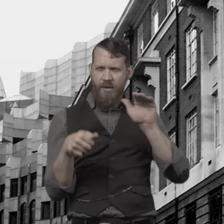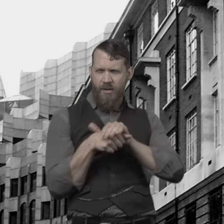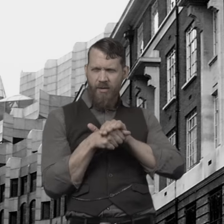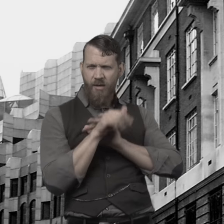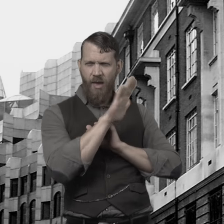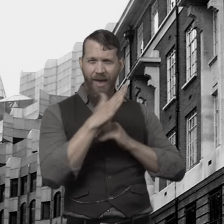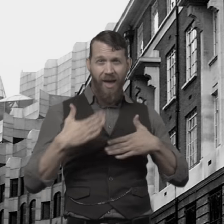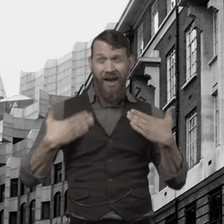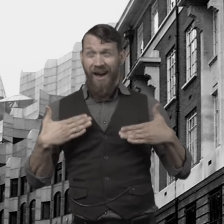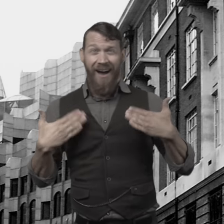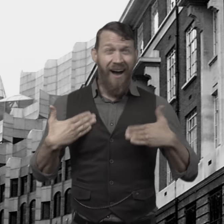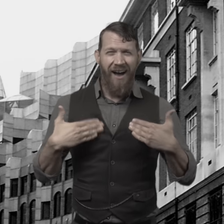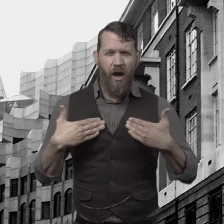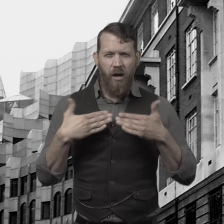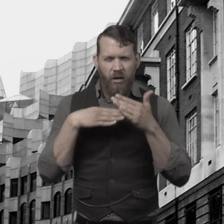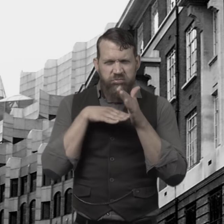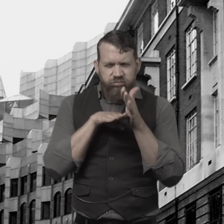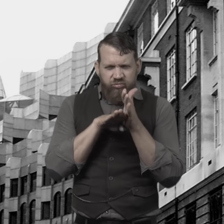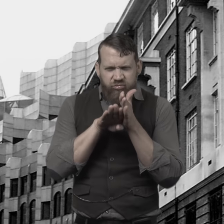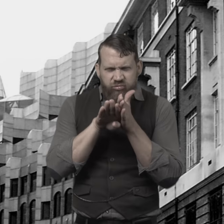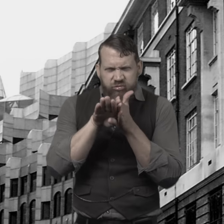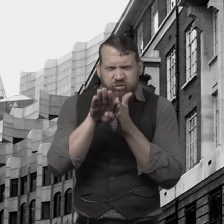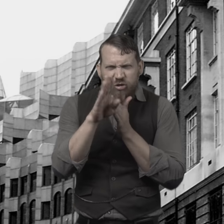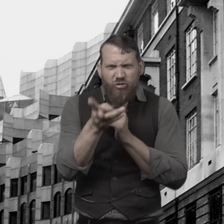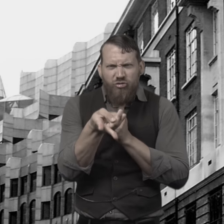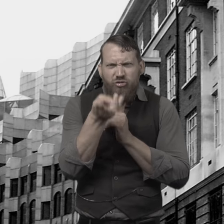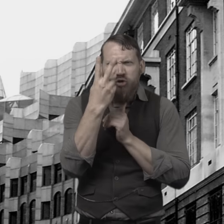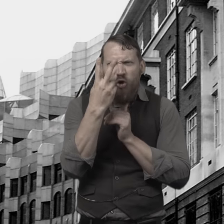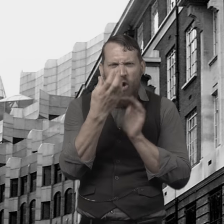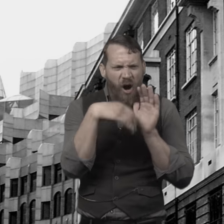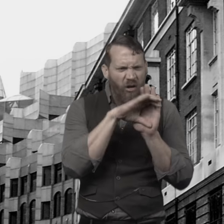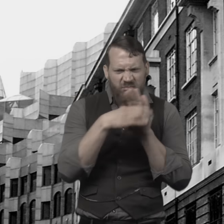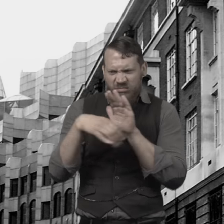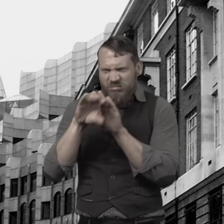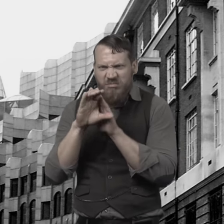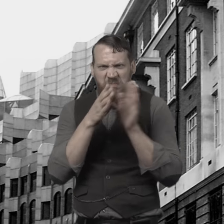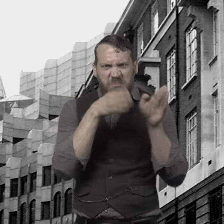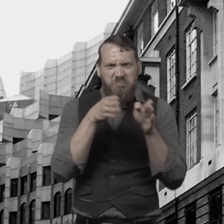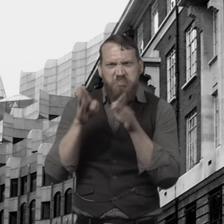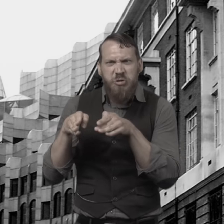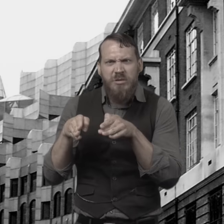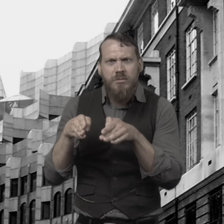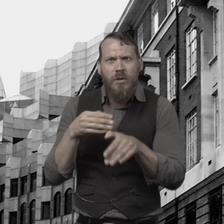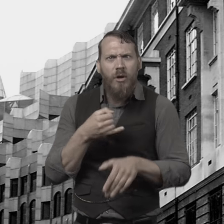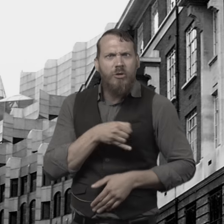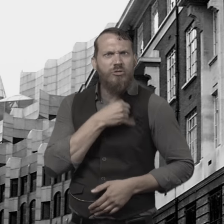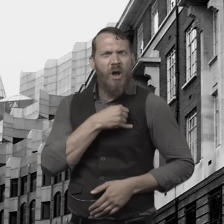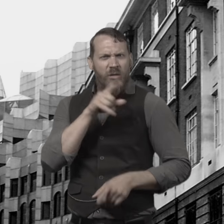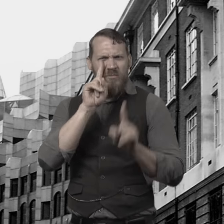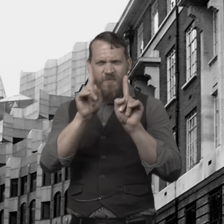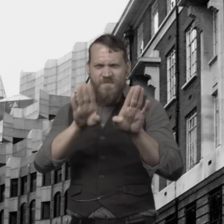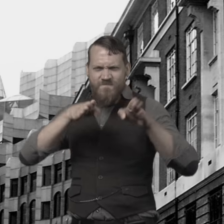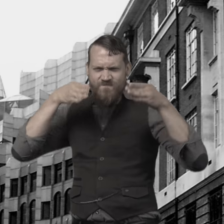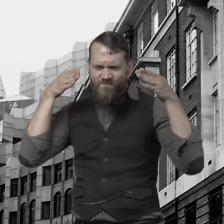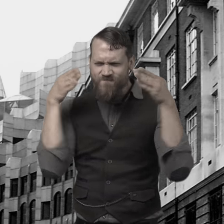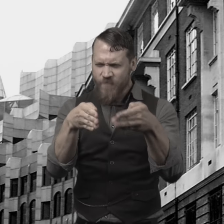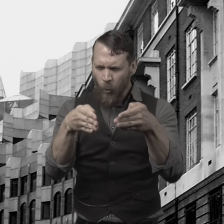on hid his natural high spirits and developed a double character.